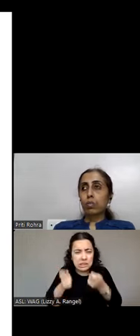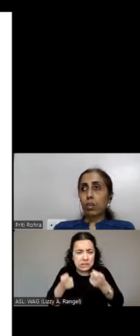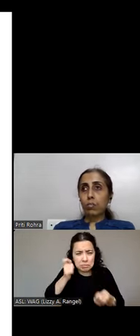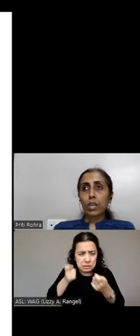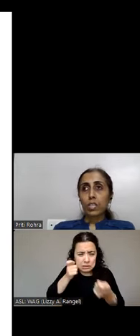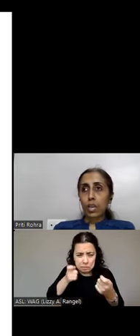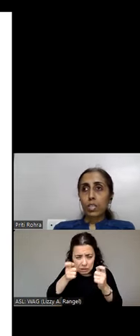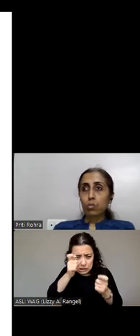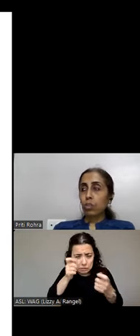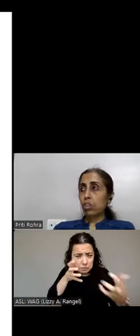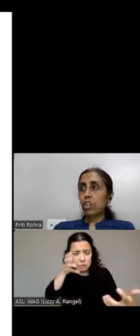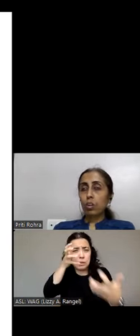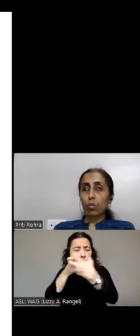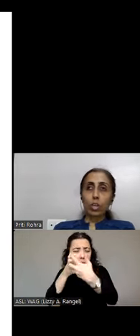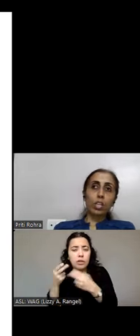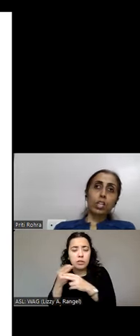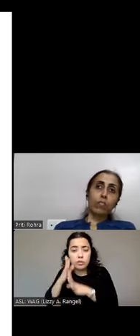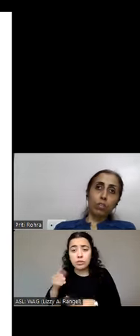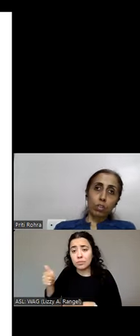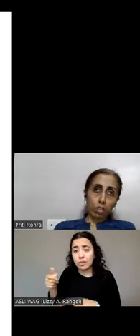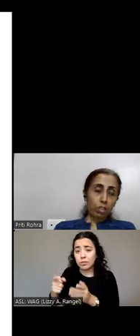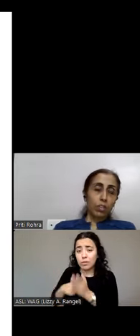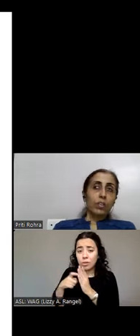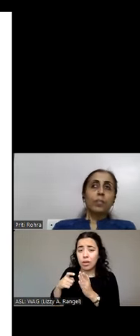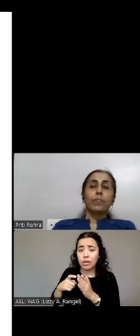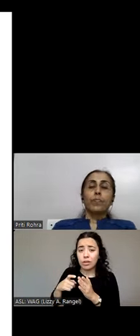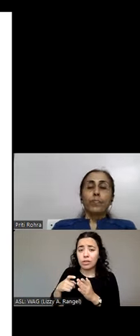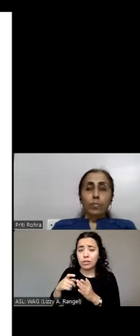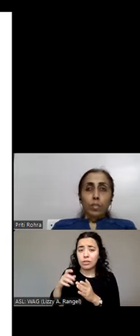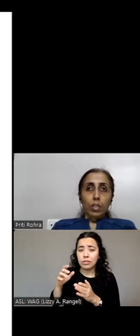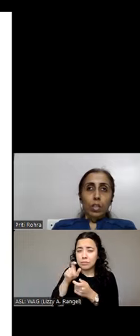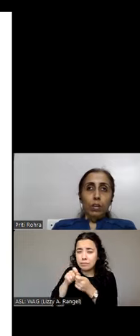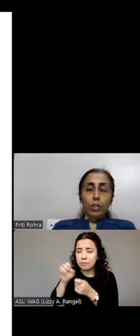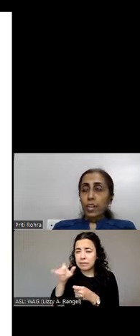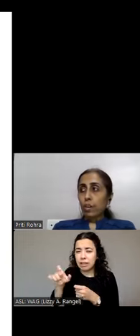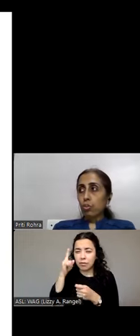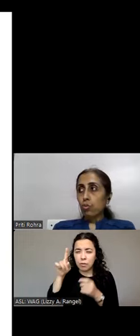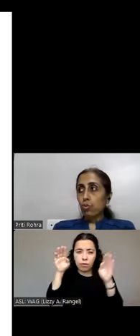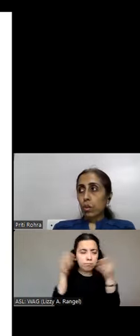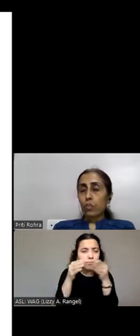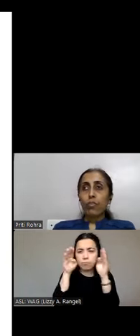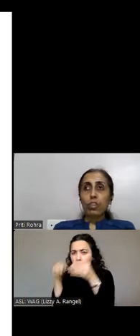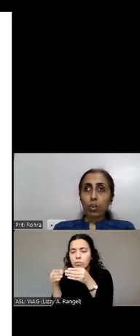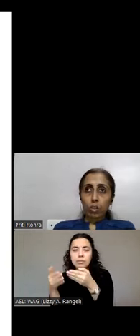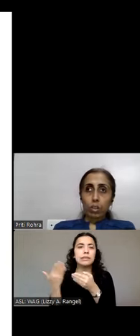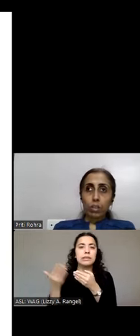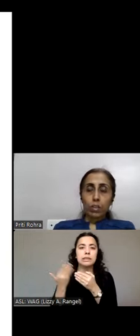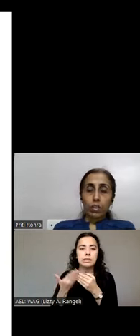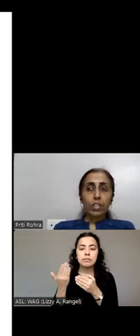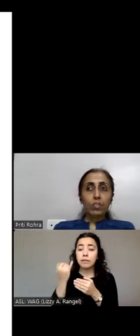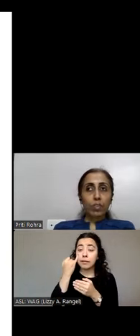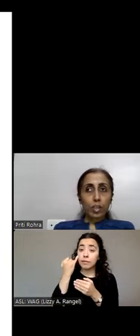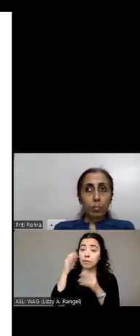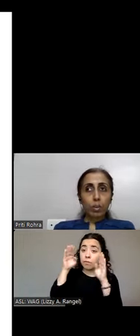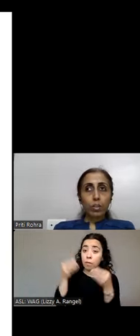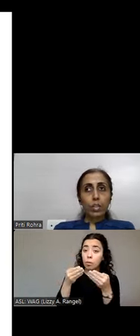the required visibility to locate focus. When it comes to focus order, it is very important that